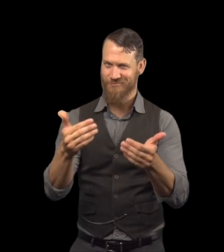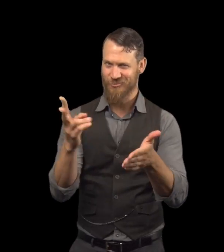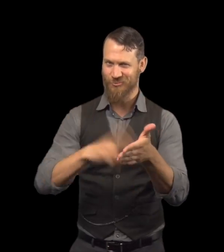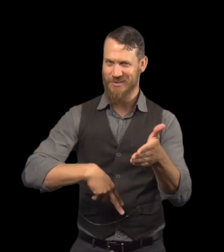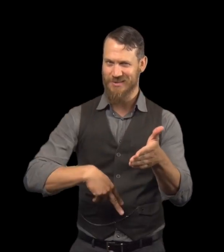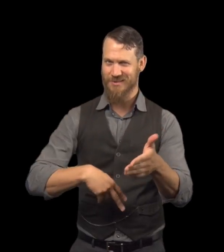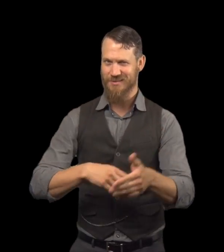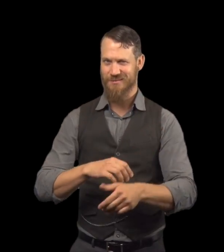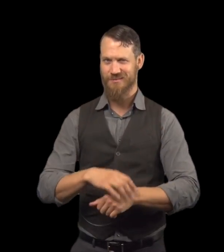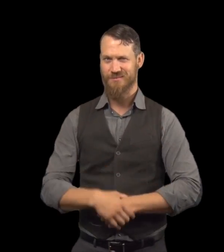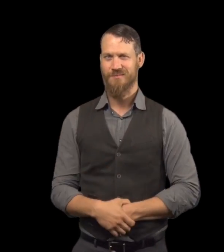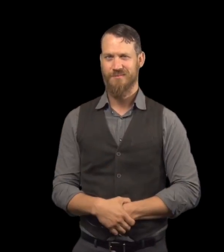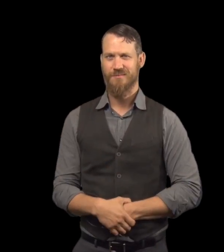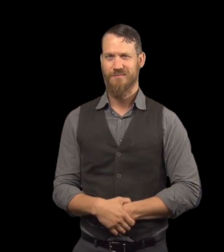Are you curious? Go ahead and read